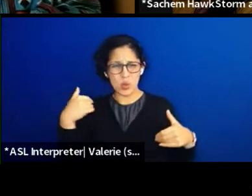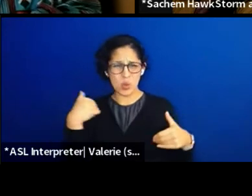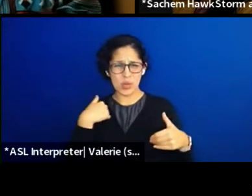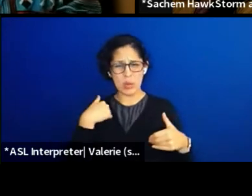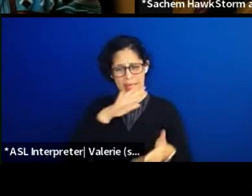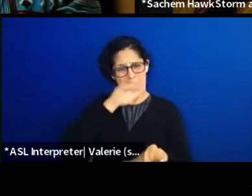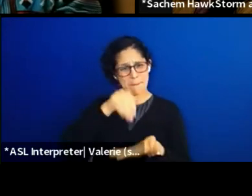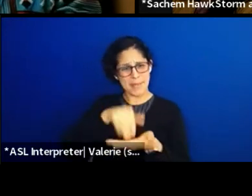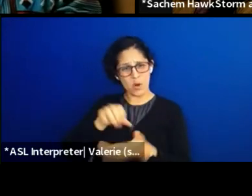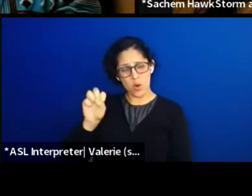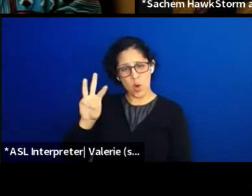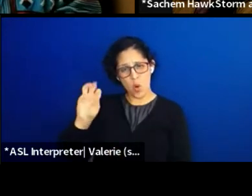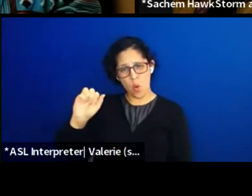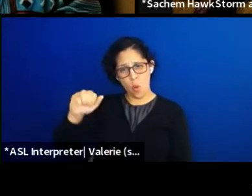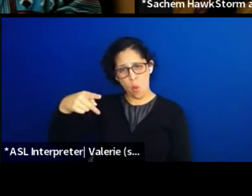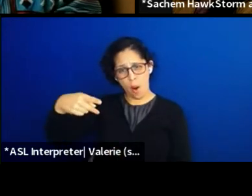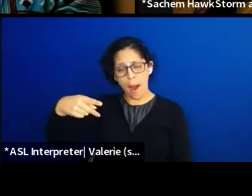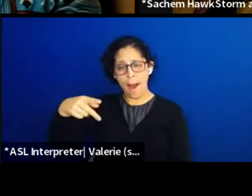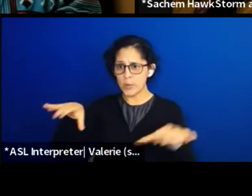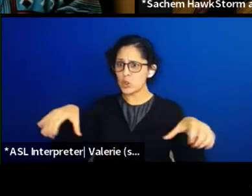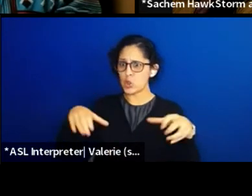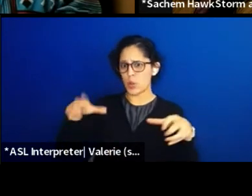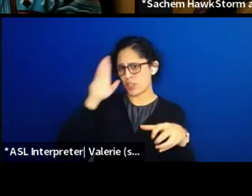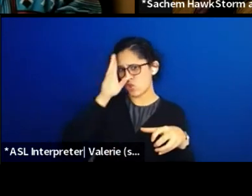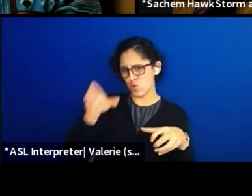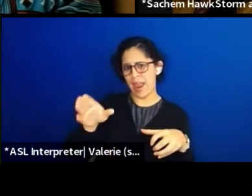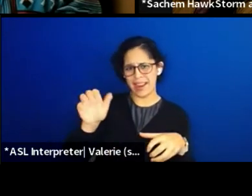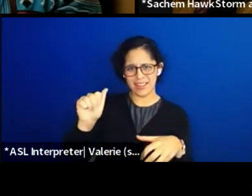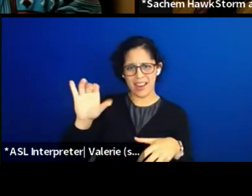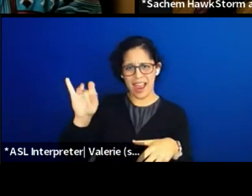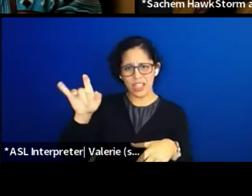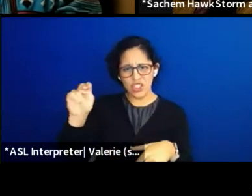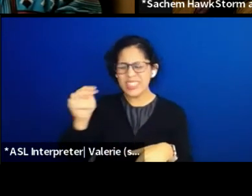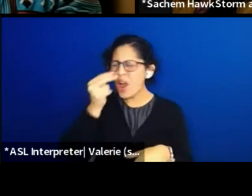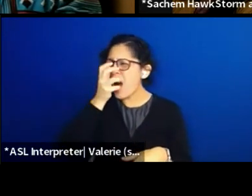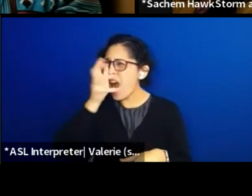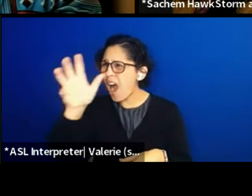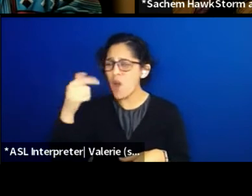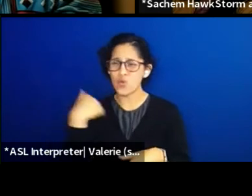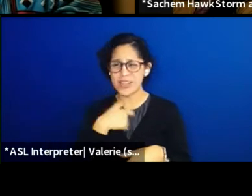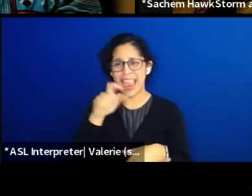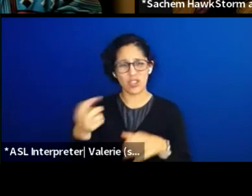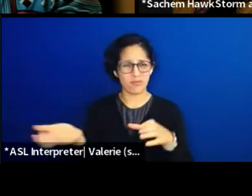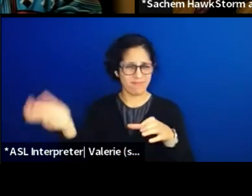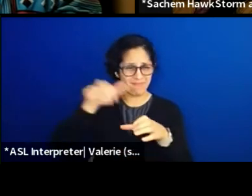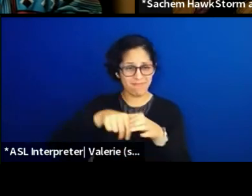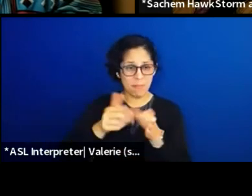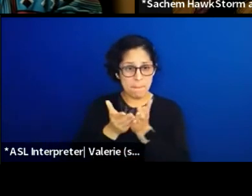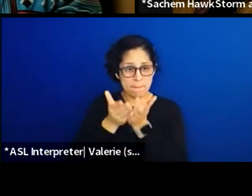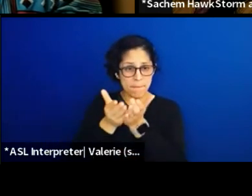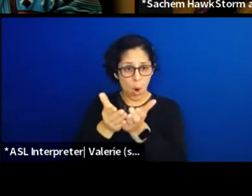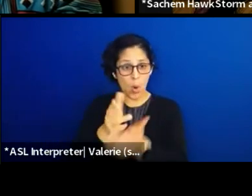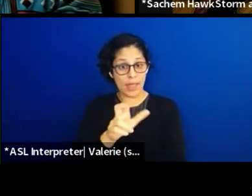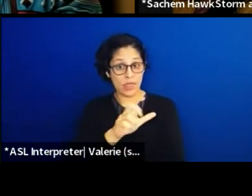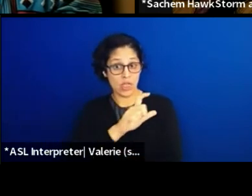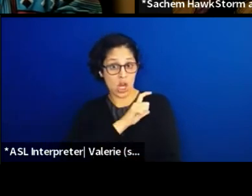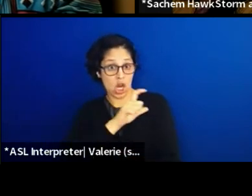during the direct action and it was hot, and the only way to get there was by boat. And those cops showed up, the swamp had beat the hell out of them.